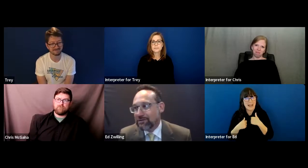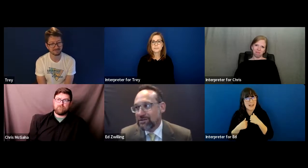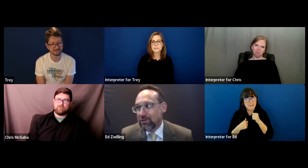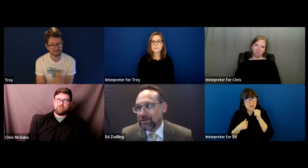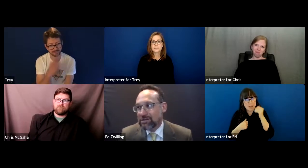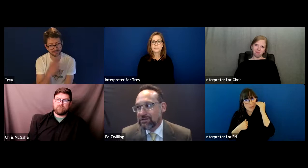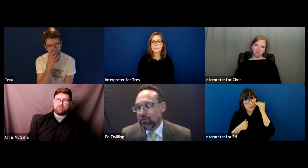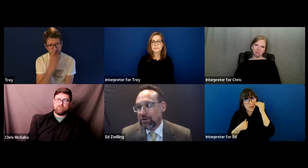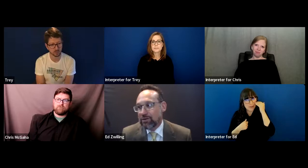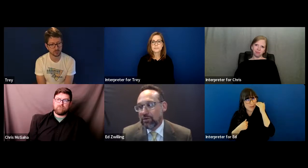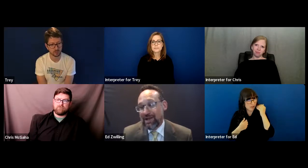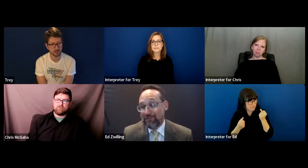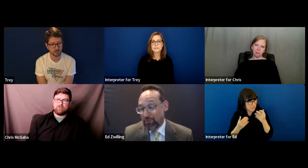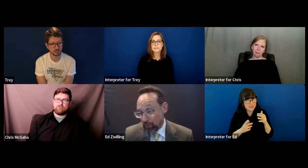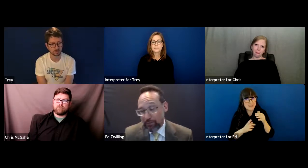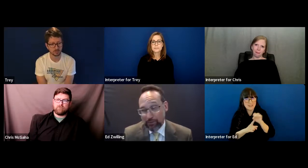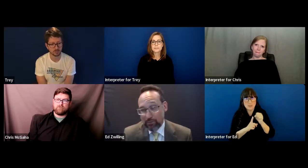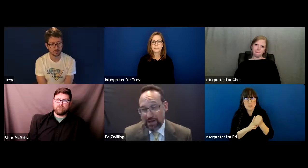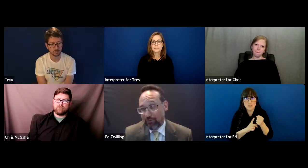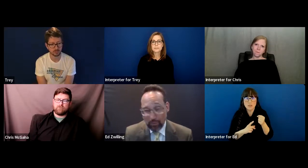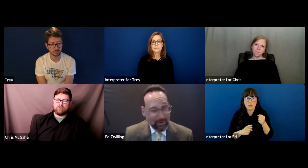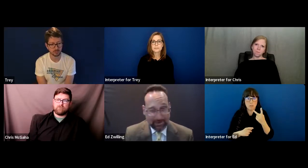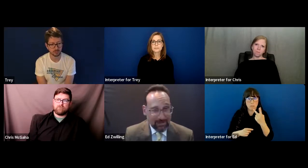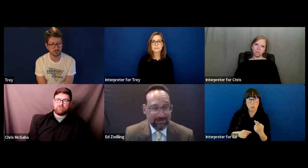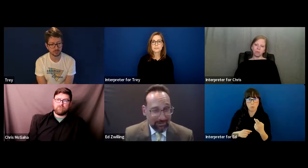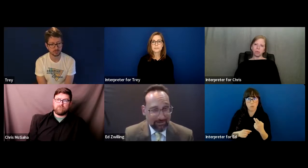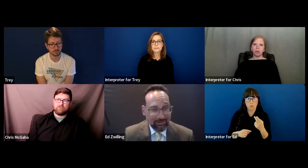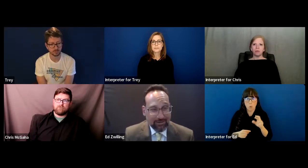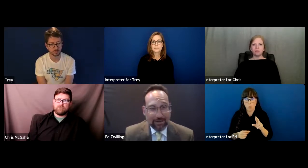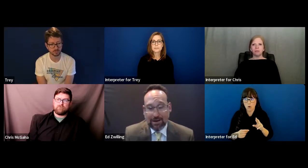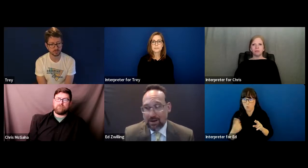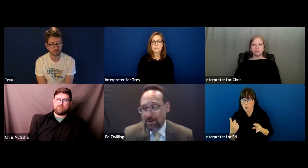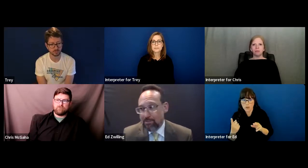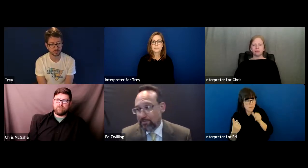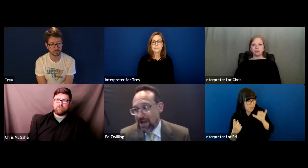of situations where you would have both or you would have one and not the other.